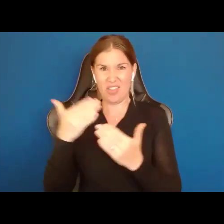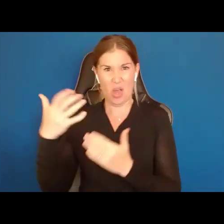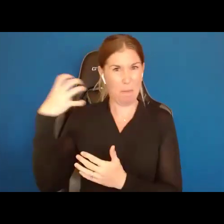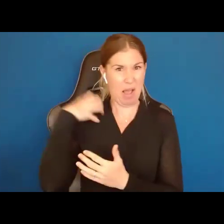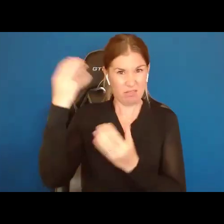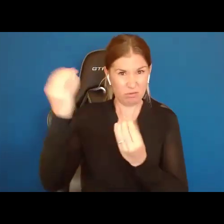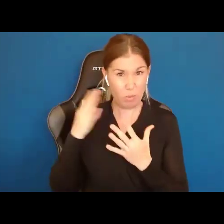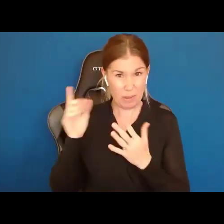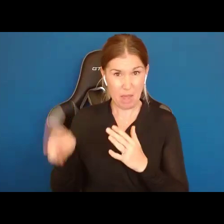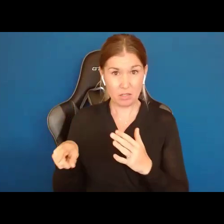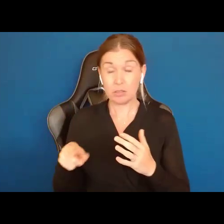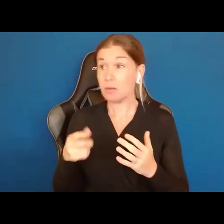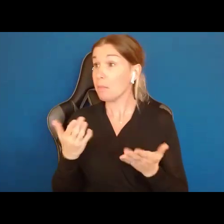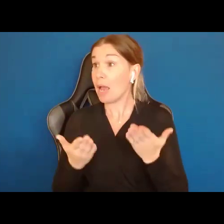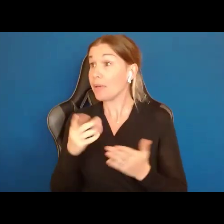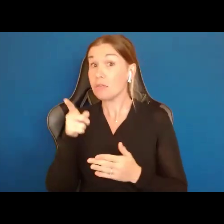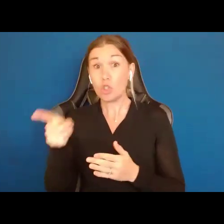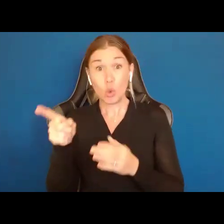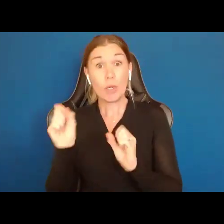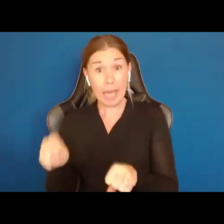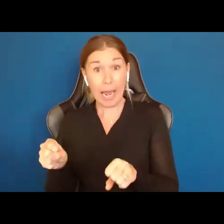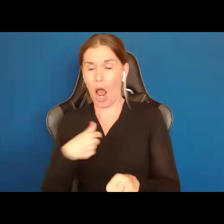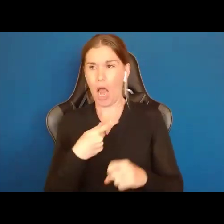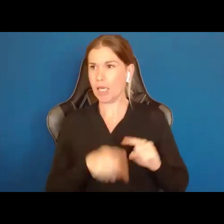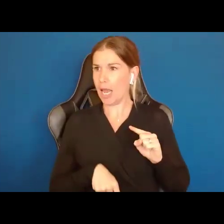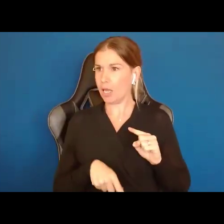that I can't. There are things that I can do right now that you can't. And there are things